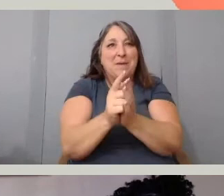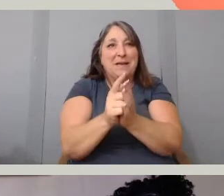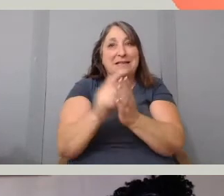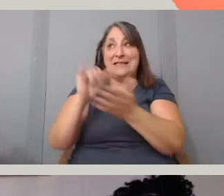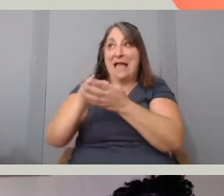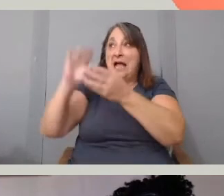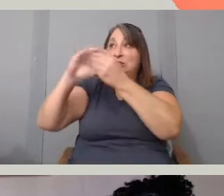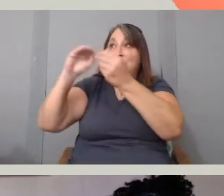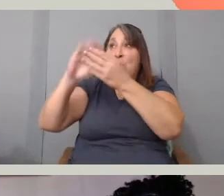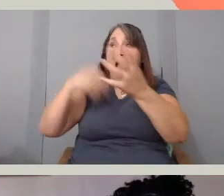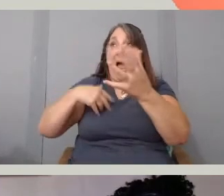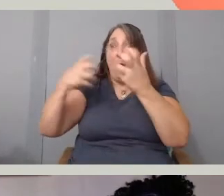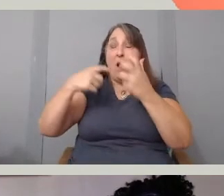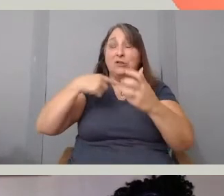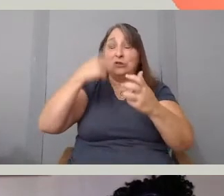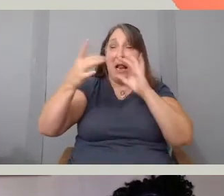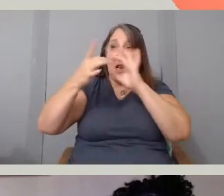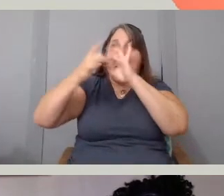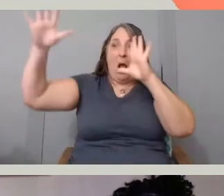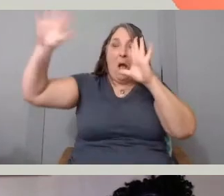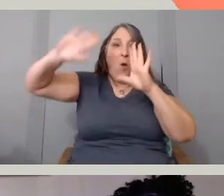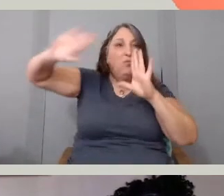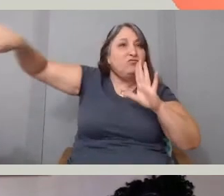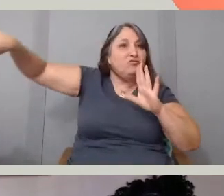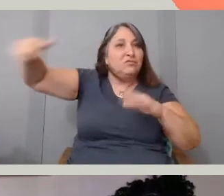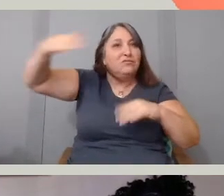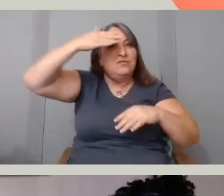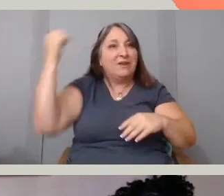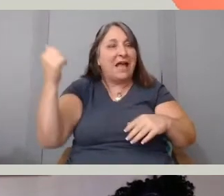in pursuit of the story that's actually unfolding in your presence.